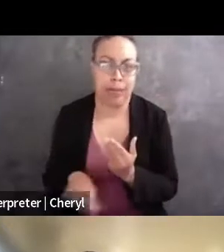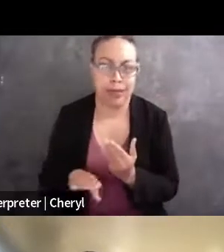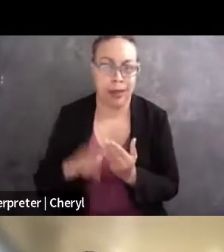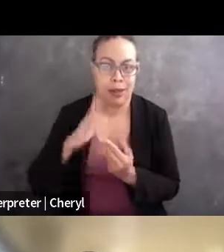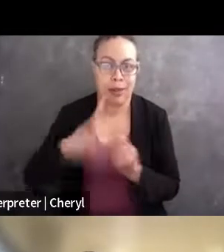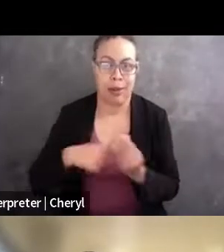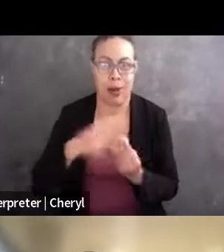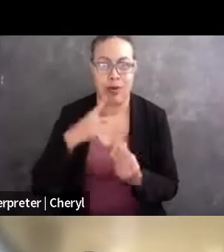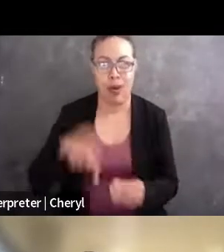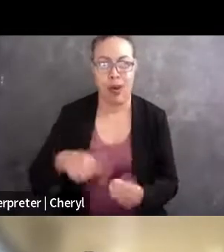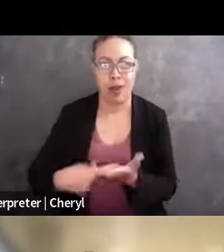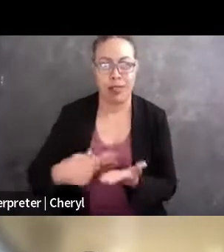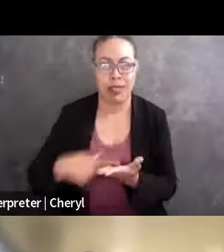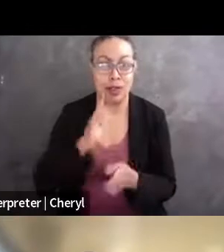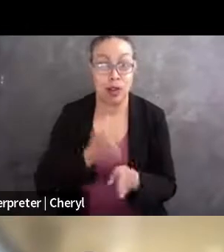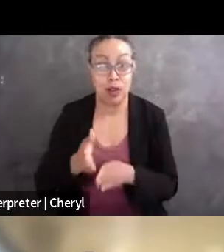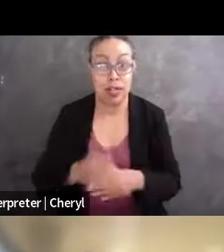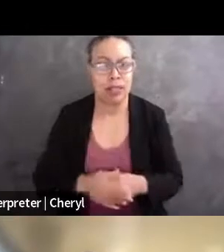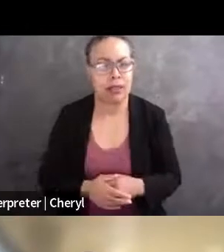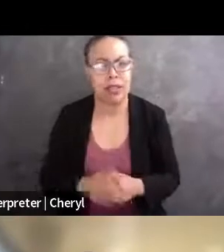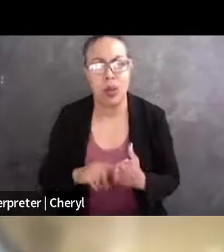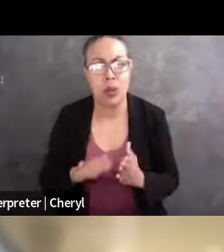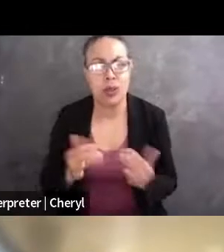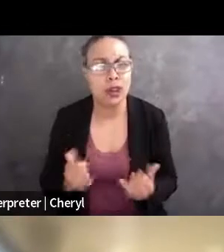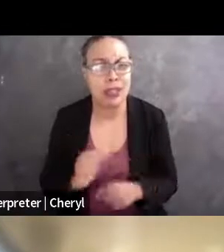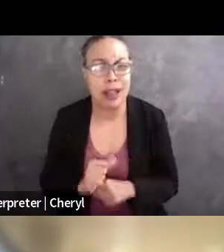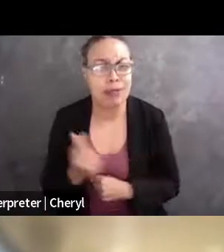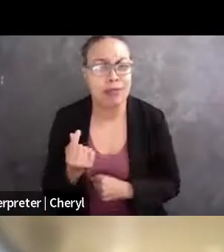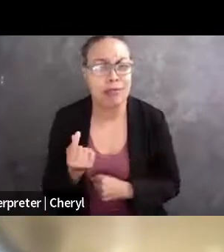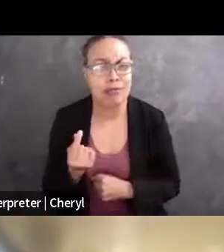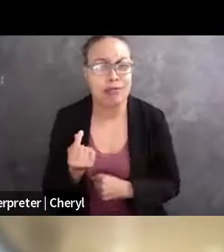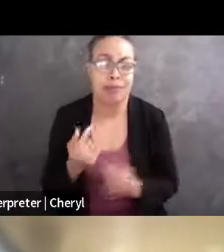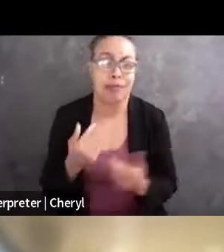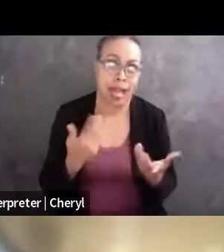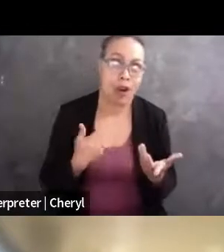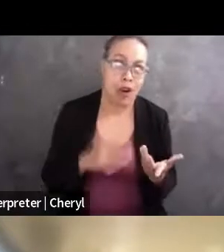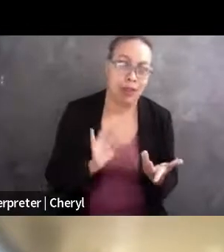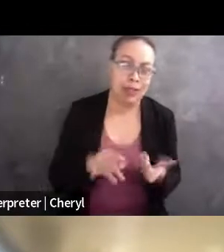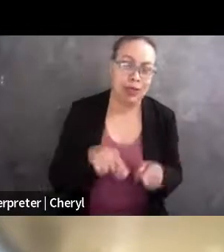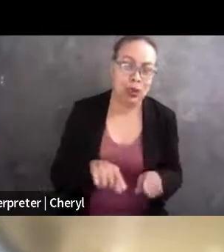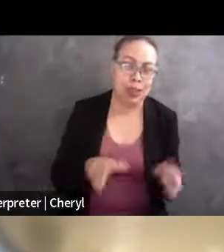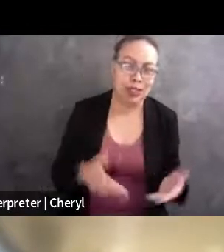which is what is your current job? You know, I may have already covered that in the bio, but I'm most interested in asking folks